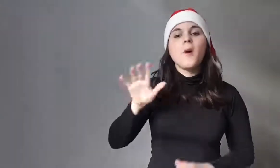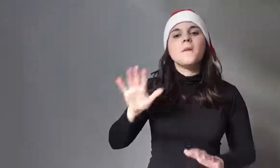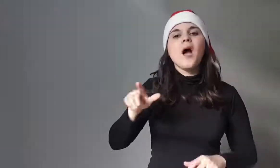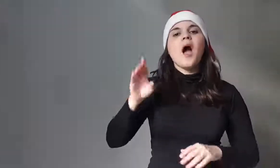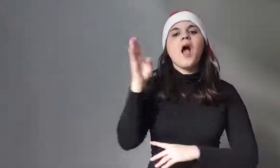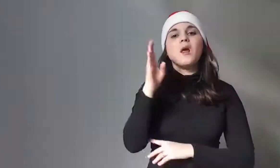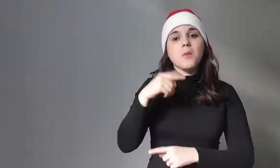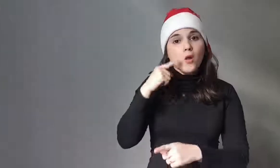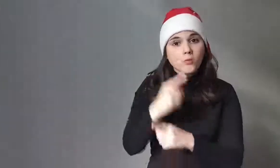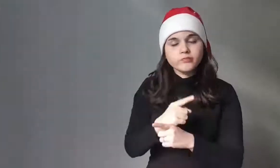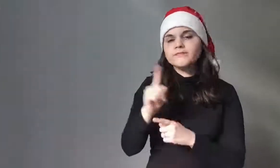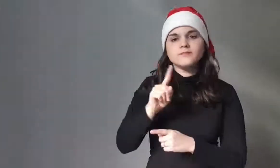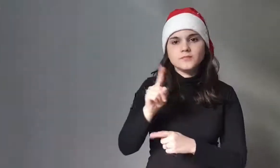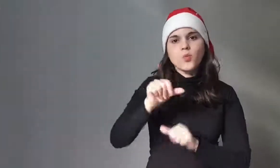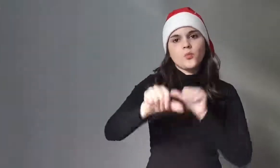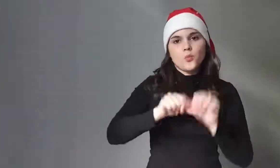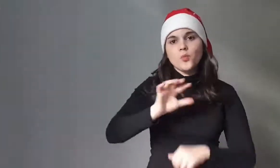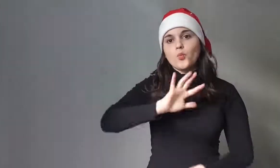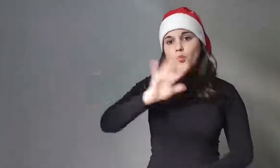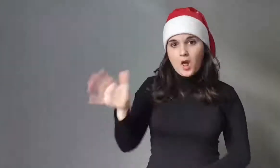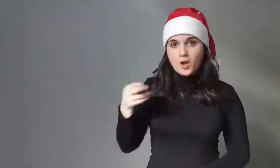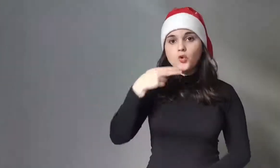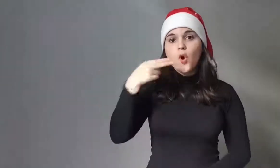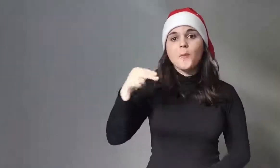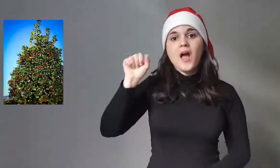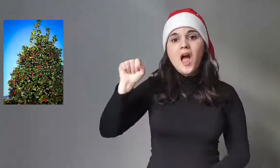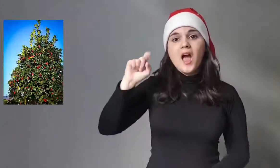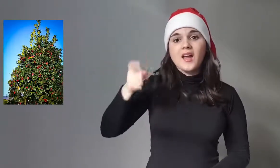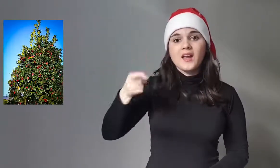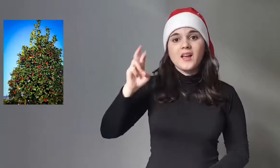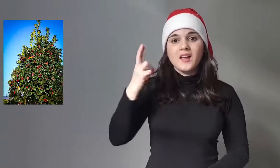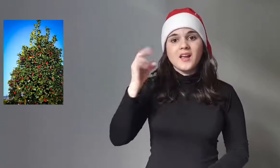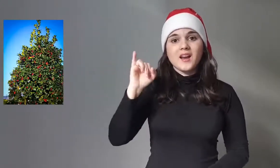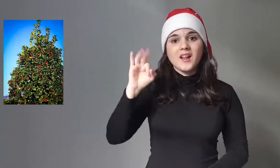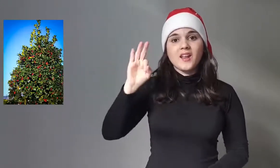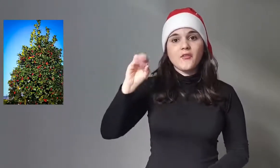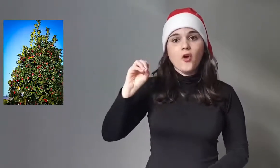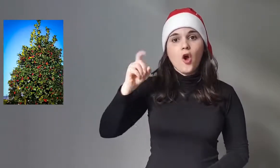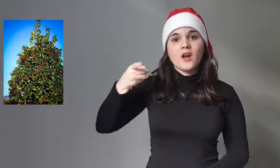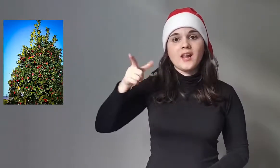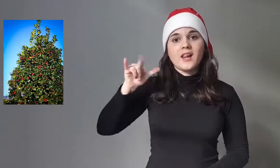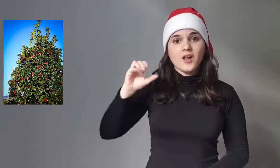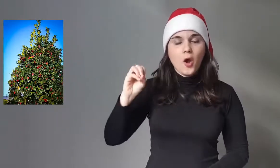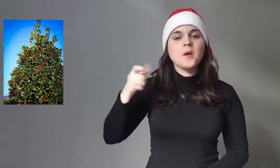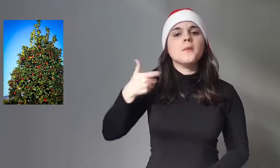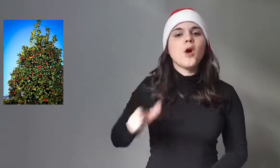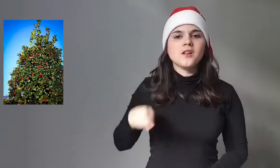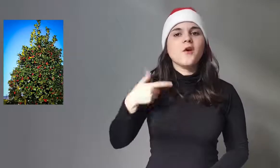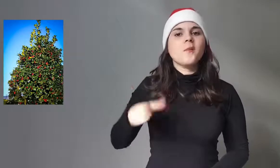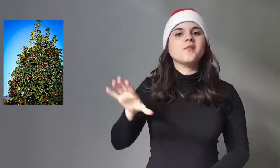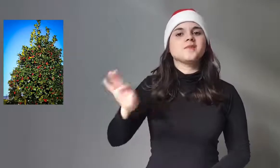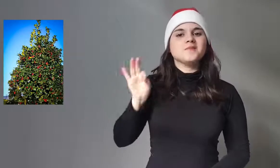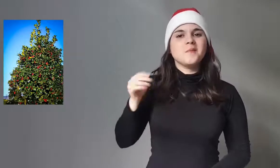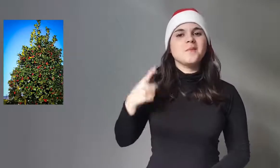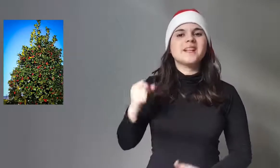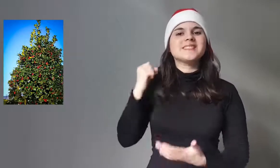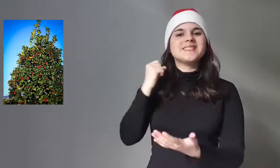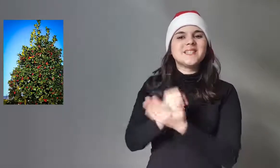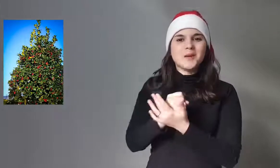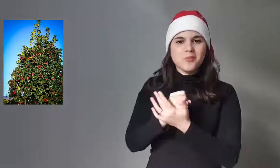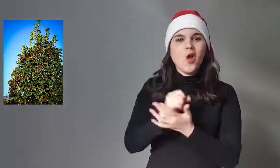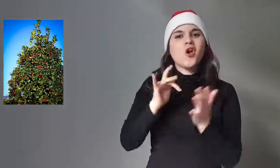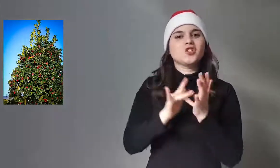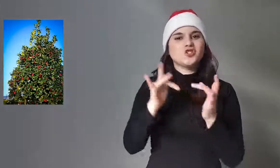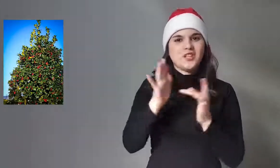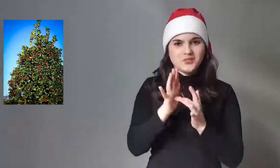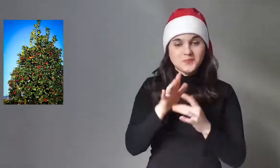but holly was used instead of fir because it symbolized Jesus.